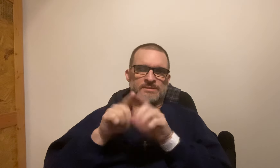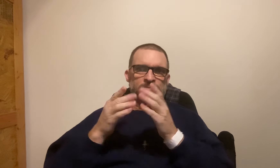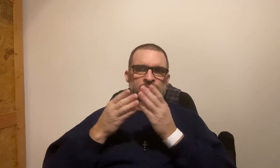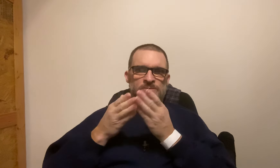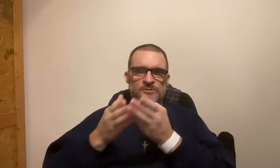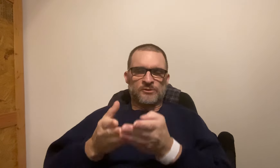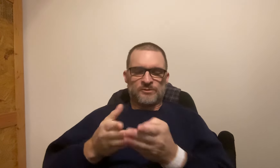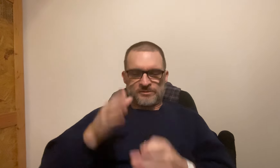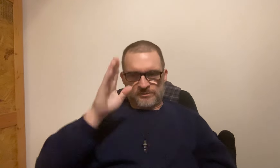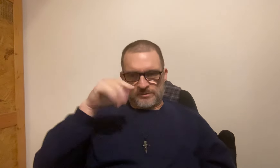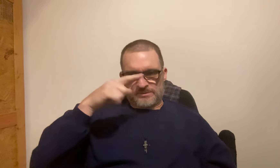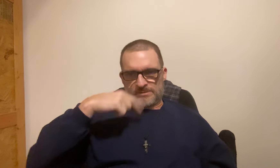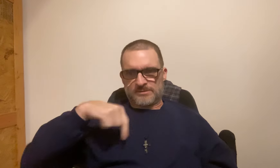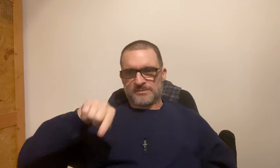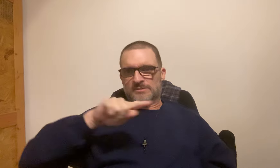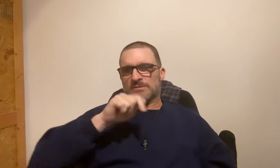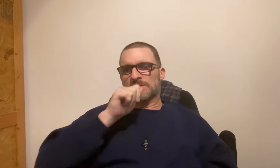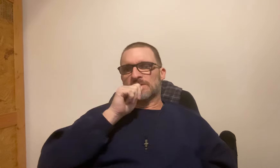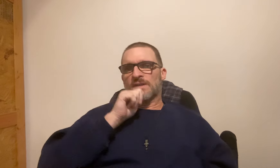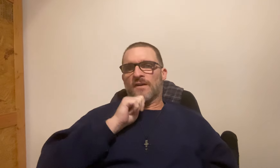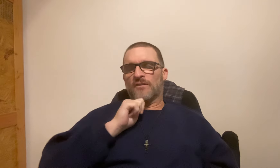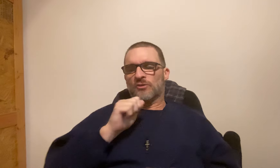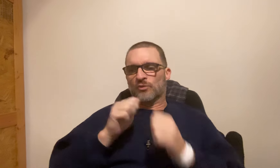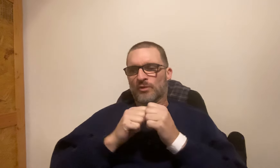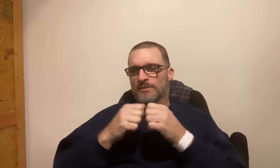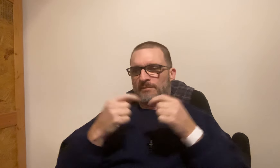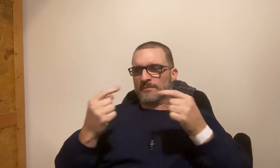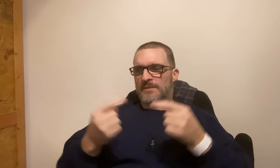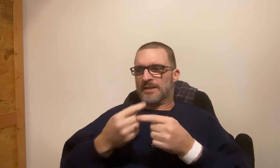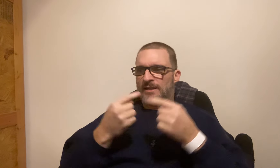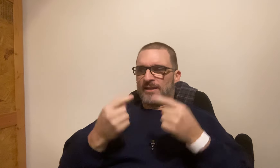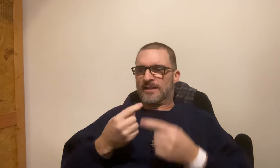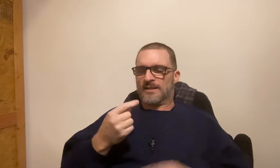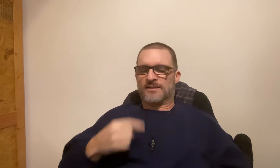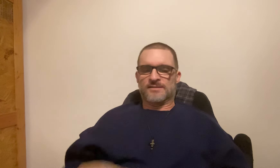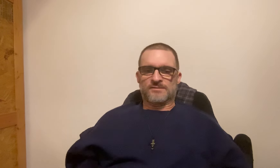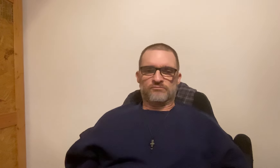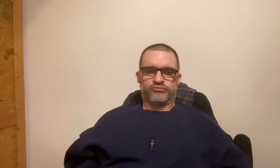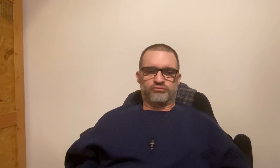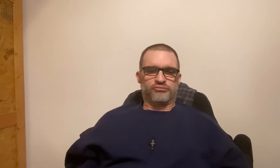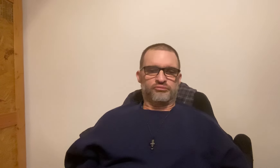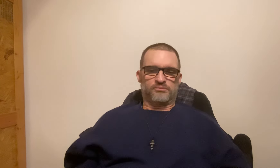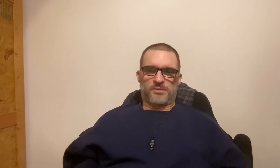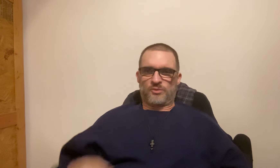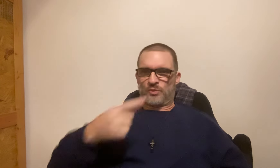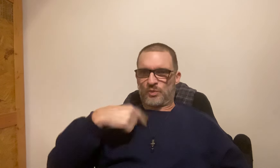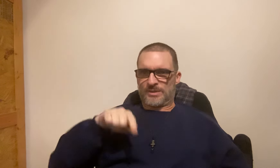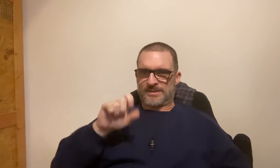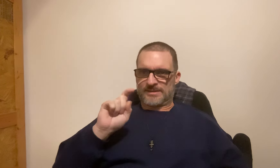whenever we're in the same boat. I know that those of you who are suffering with pain. *pfft*